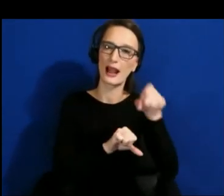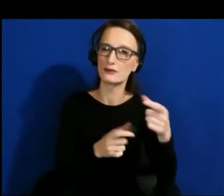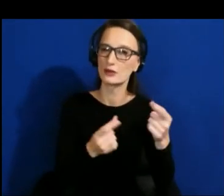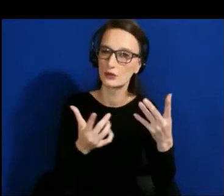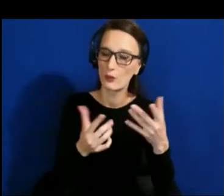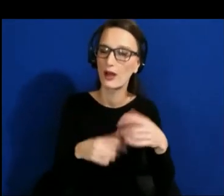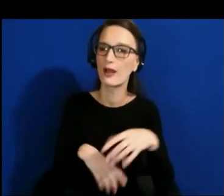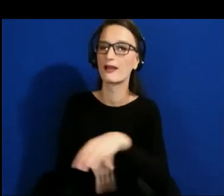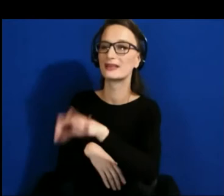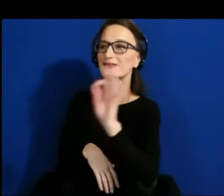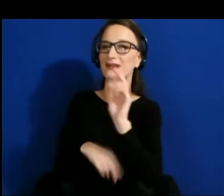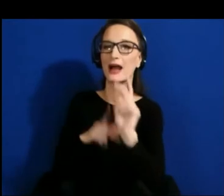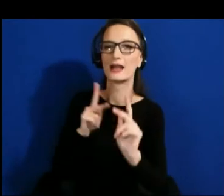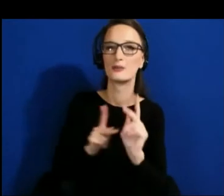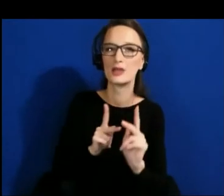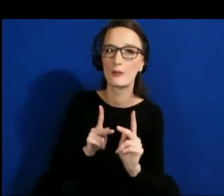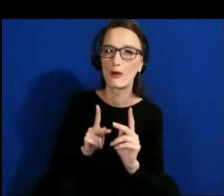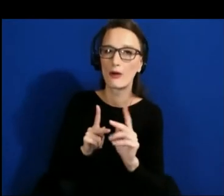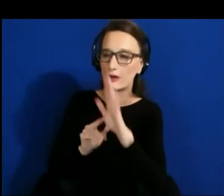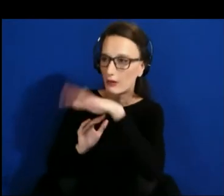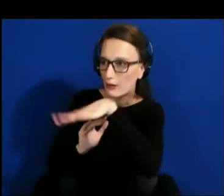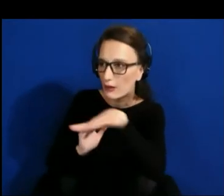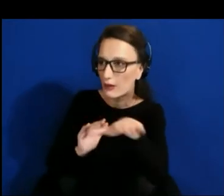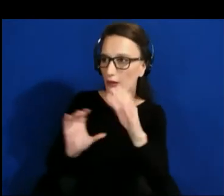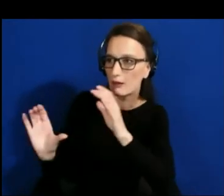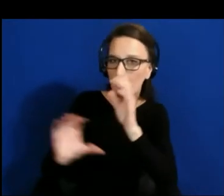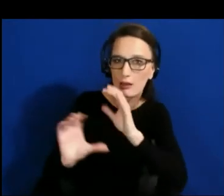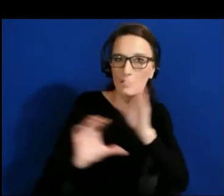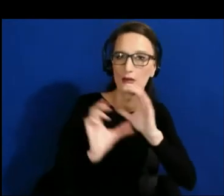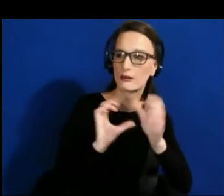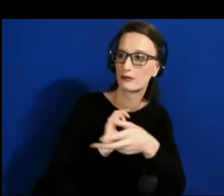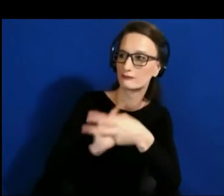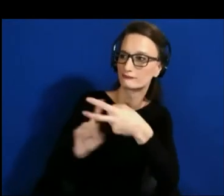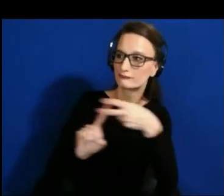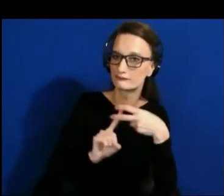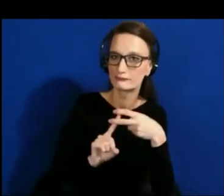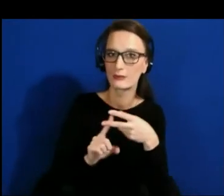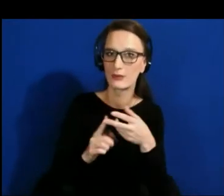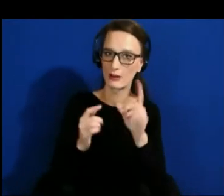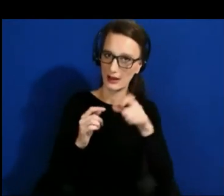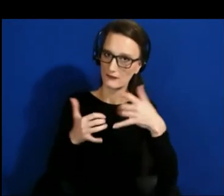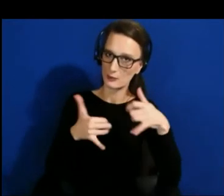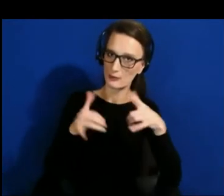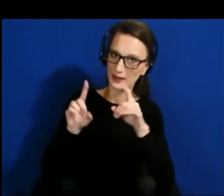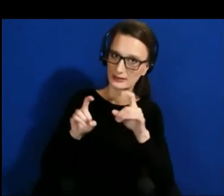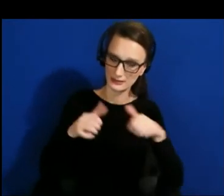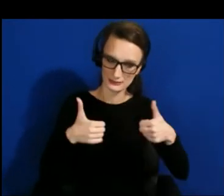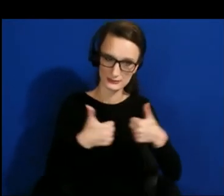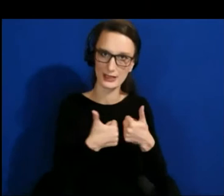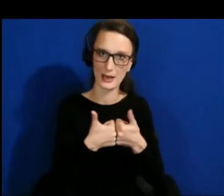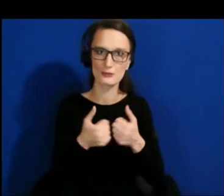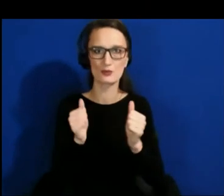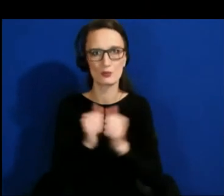You have to not be afraid to playtest your games, and you have to not be afraid to playtest your games with an incredibly diverse set of people.